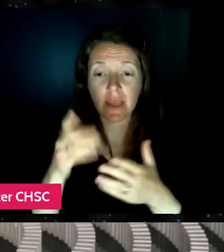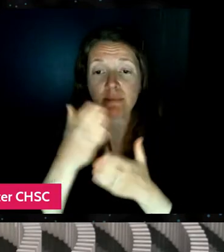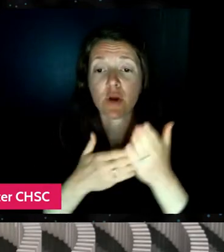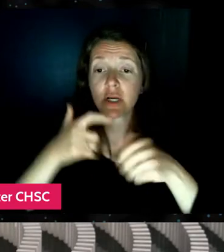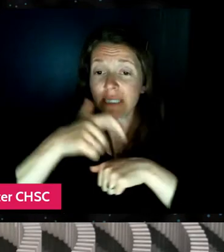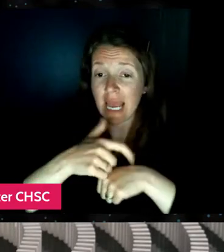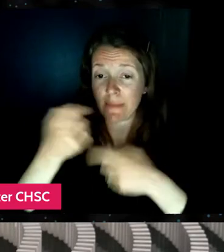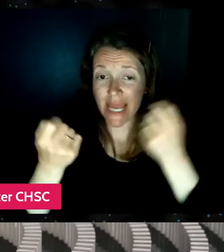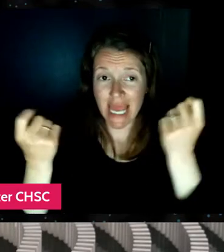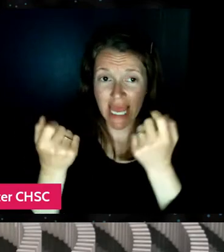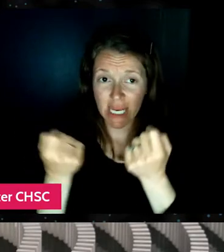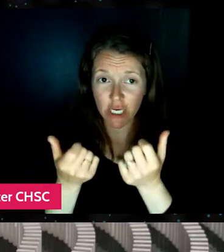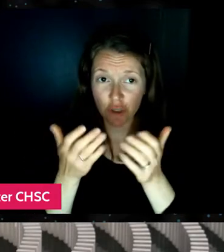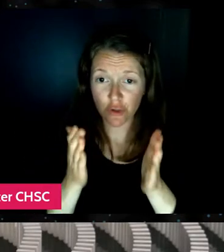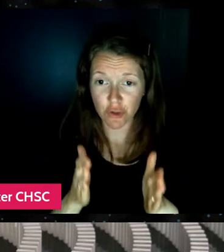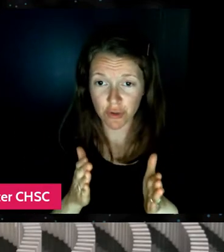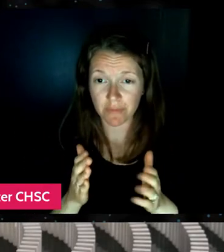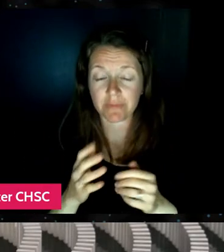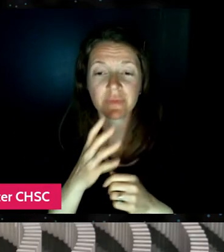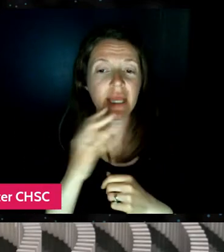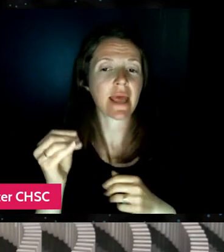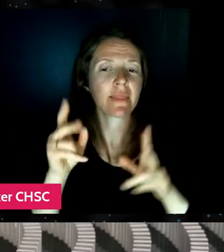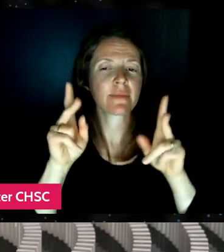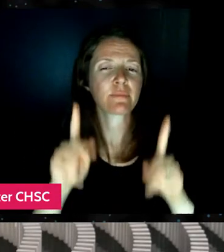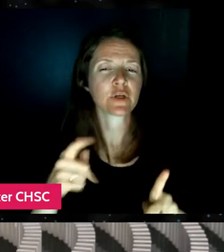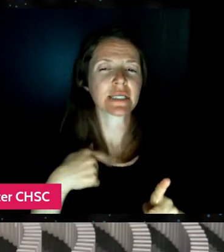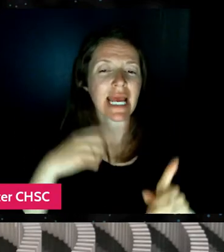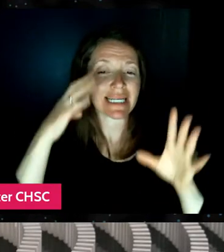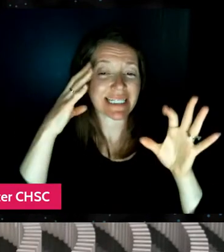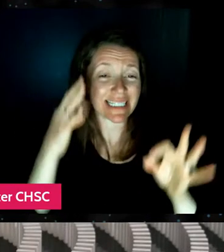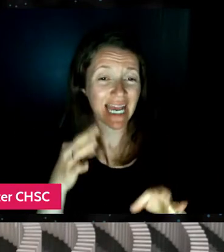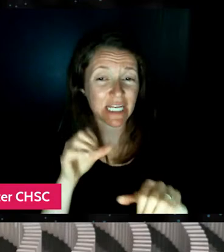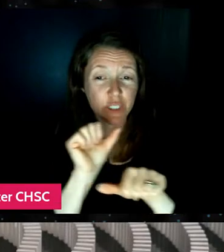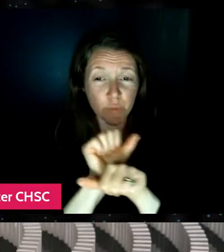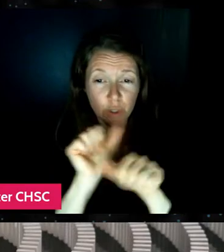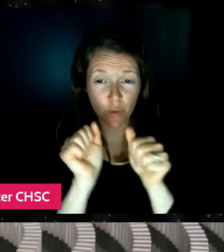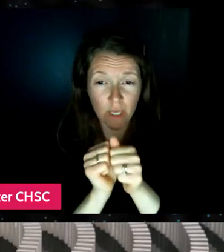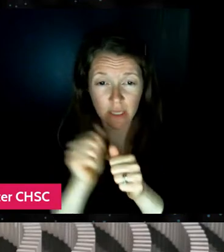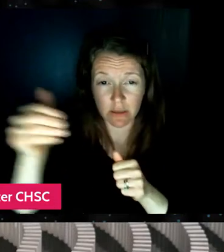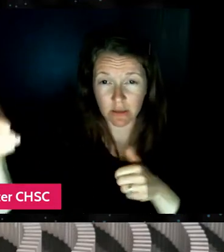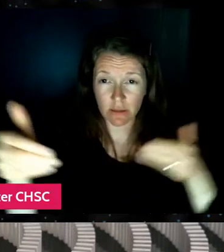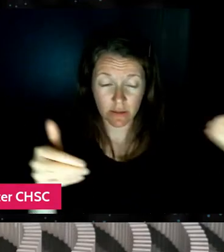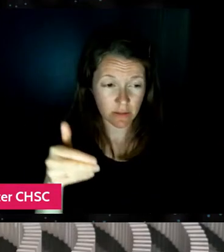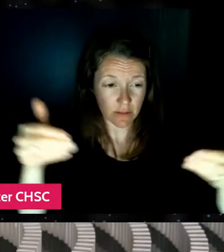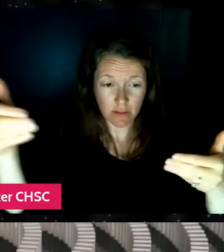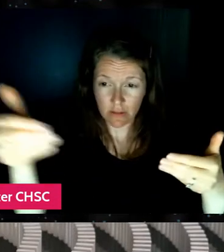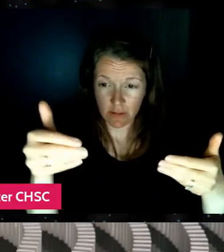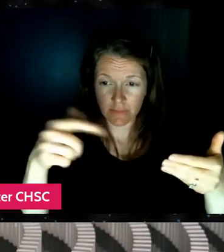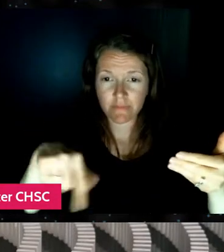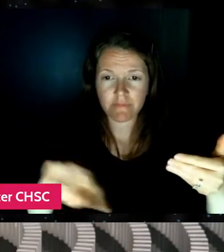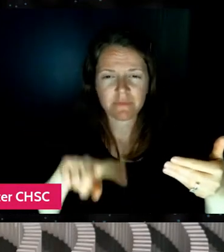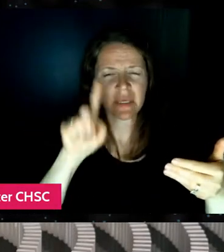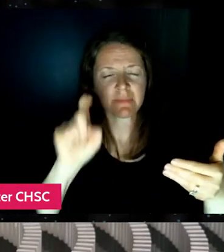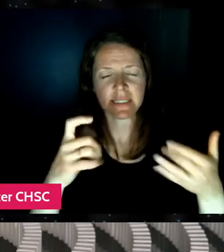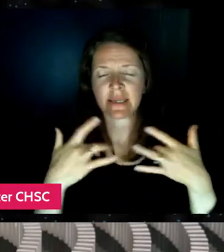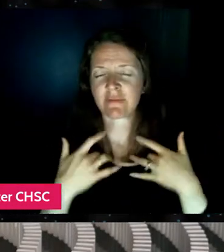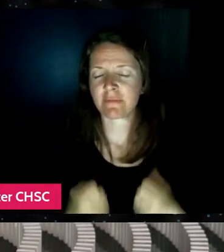and the person that I choose to work with, they first and foremost, they need to be passionate about the subject.